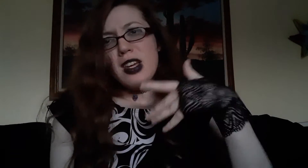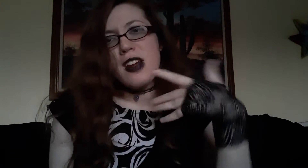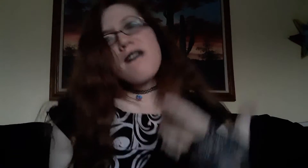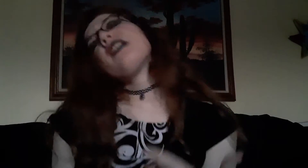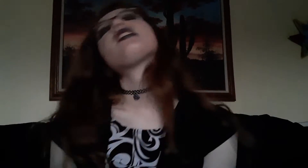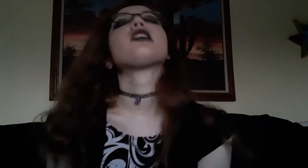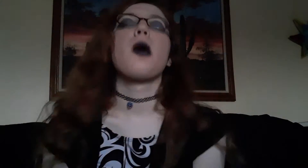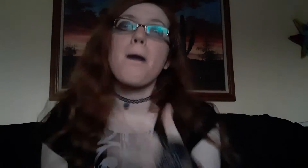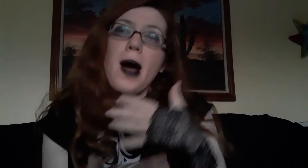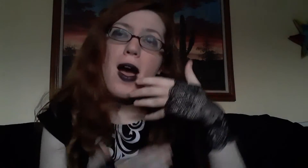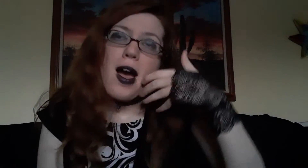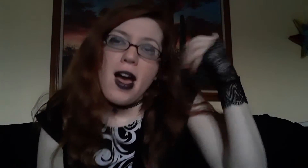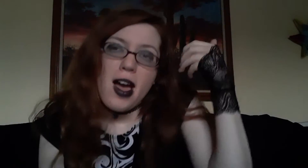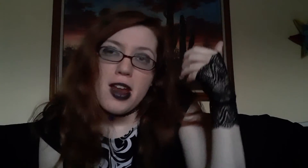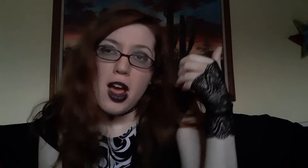BETTER.